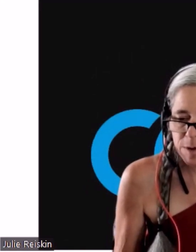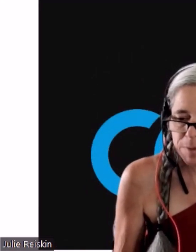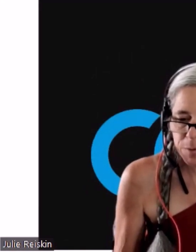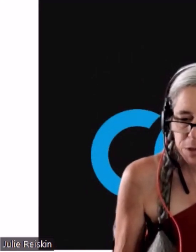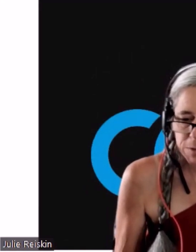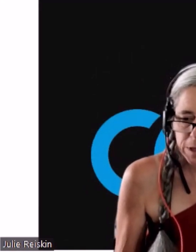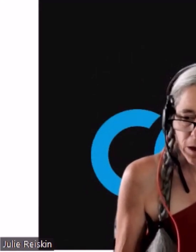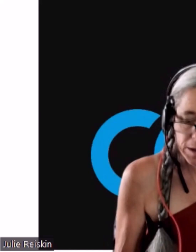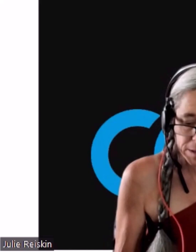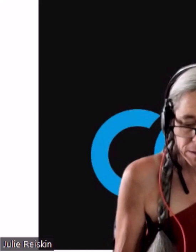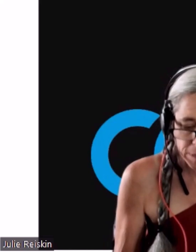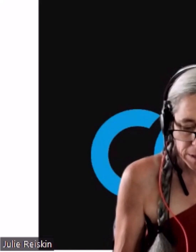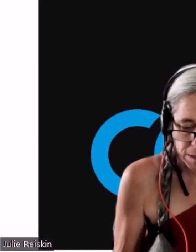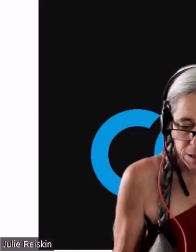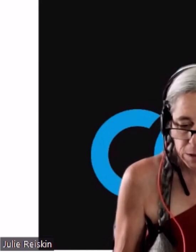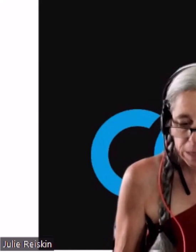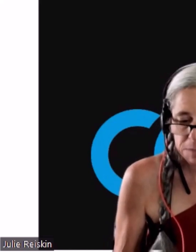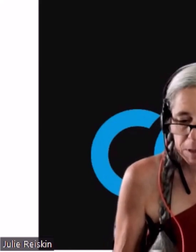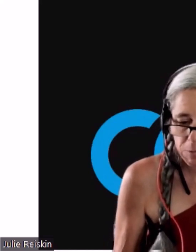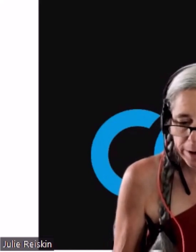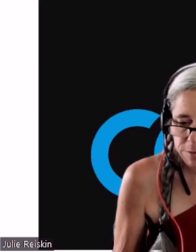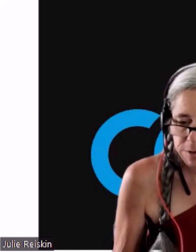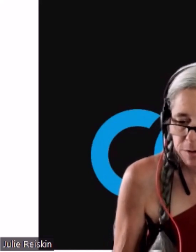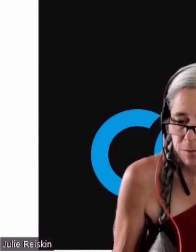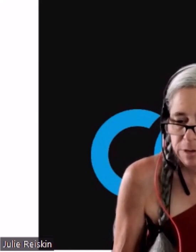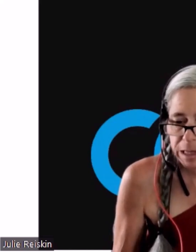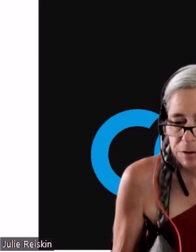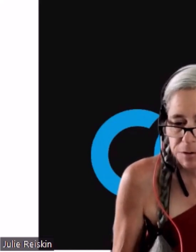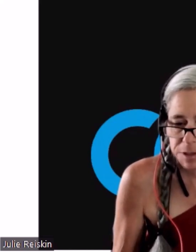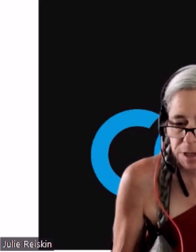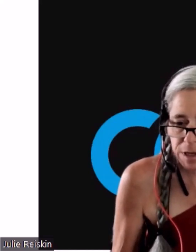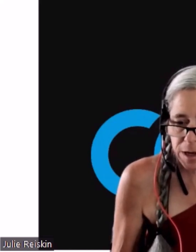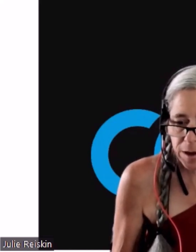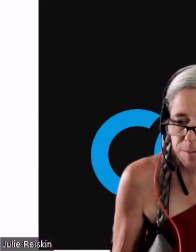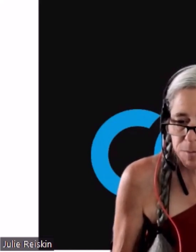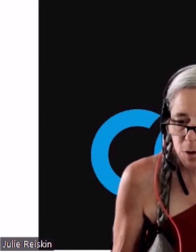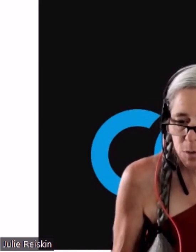But what's really awesome is that you get to be around diverse leaders...